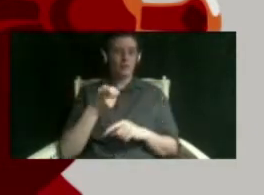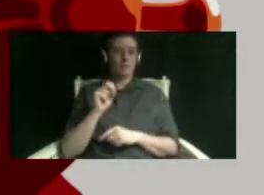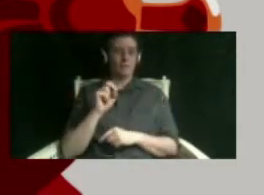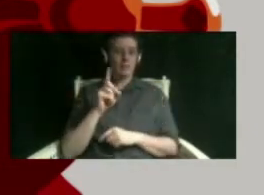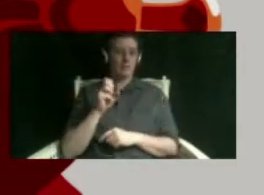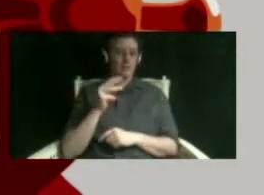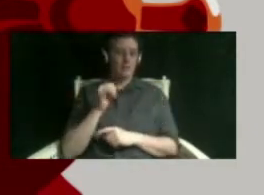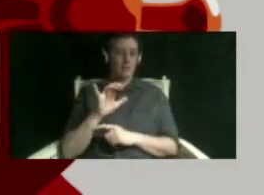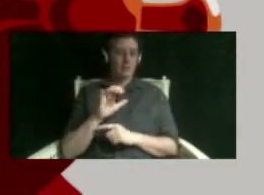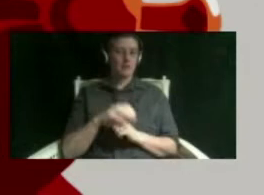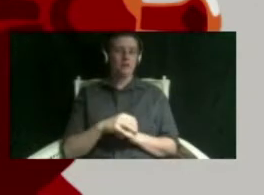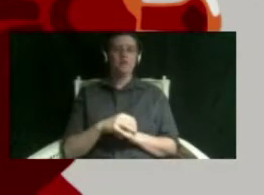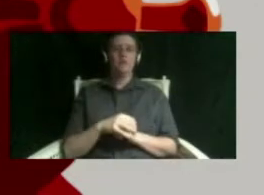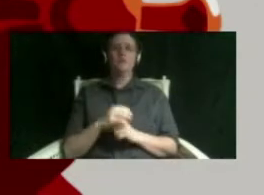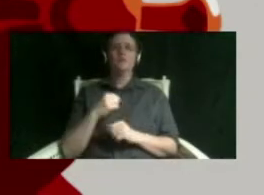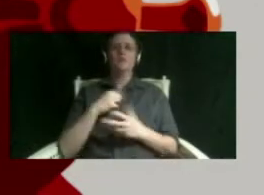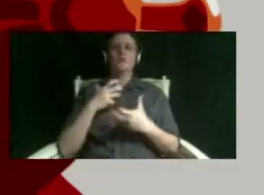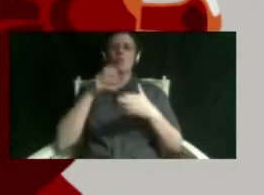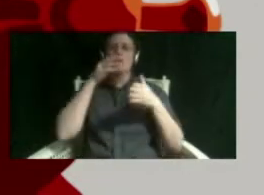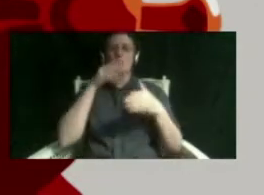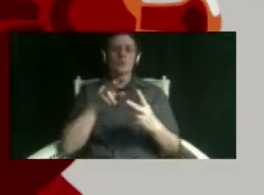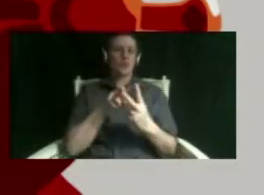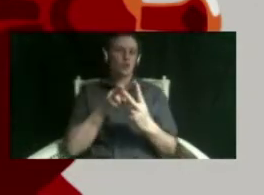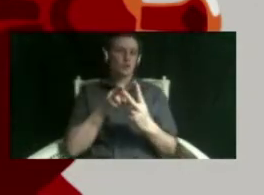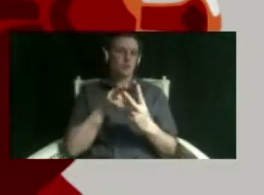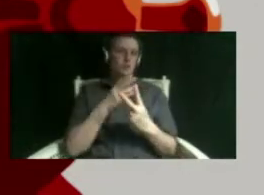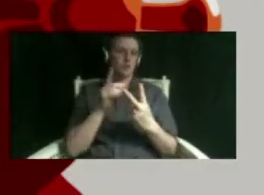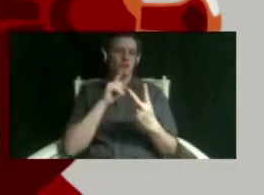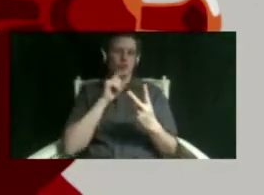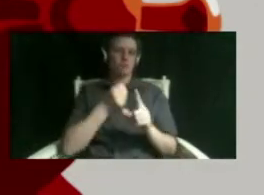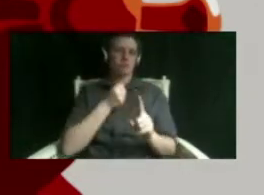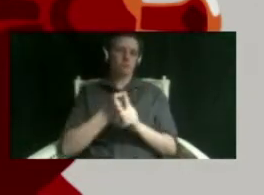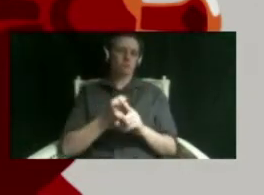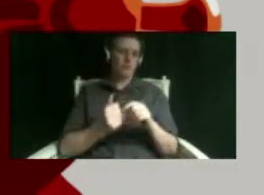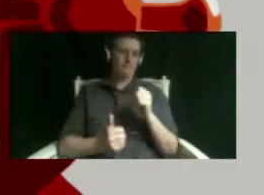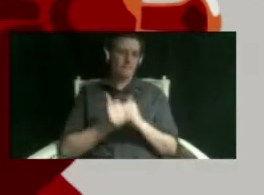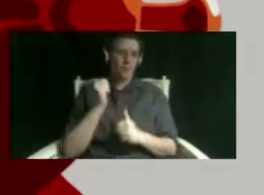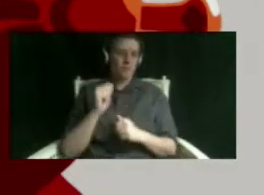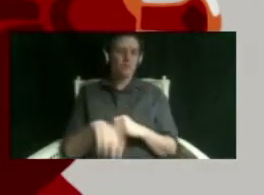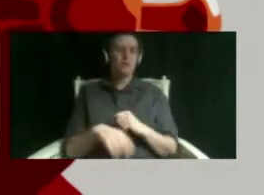on like the two things that i think really hit me the most um the first one being that i experienced